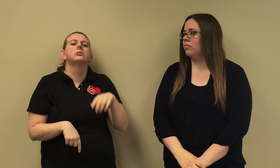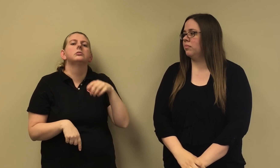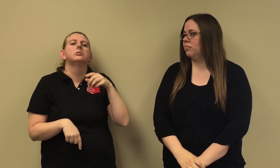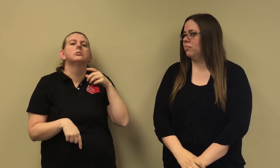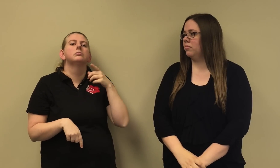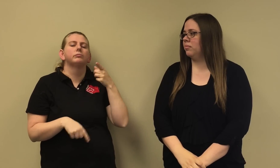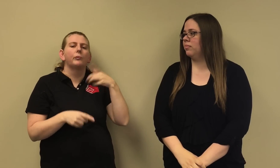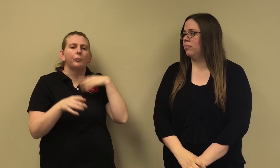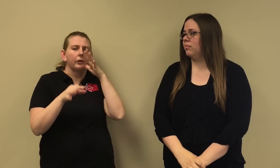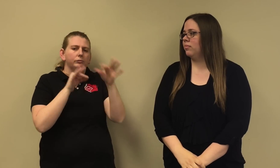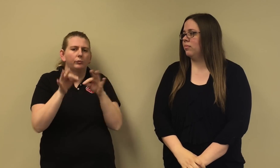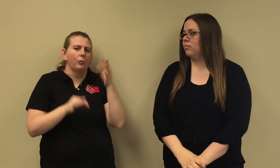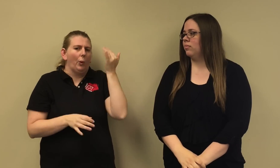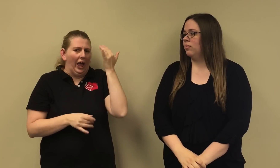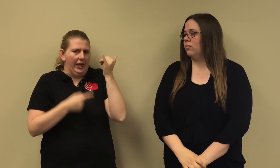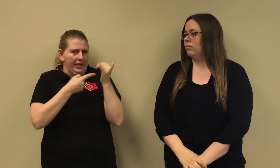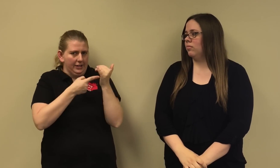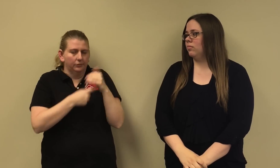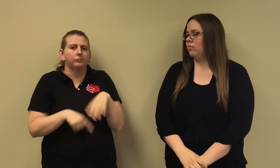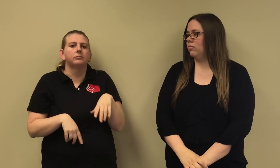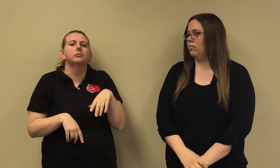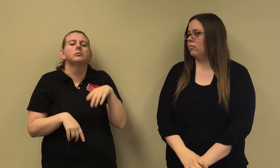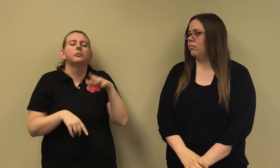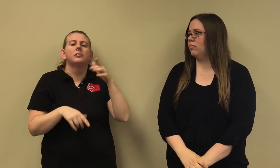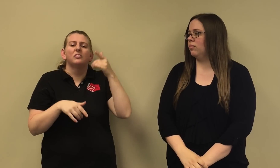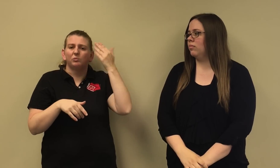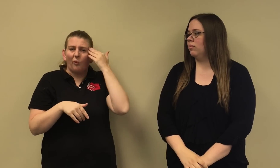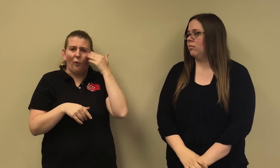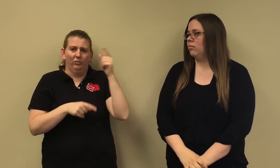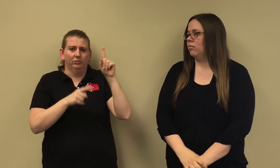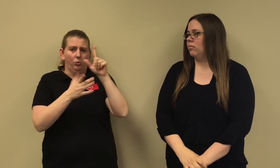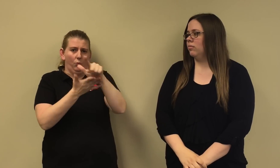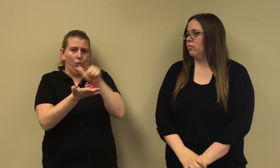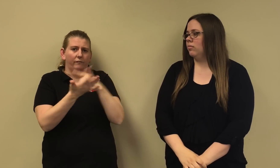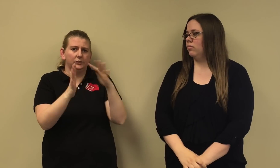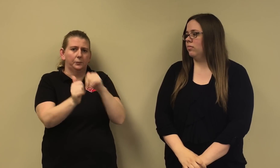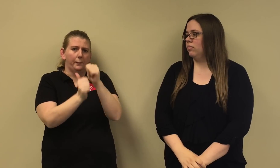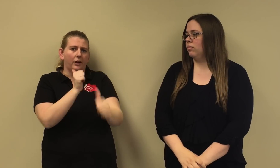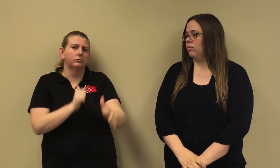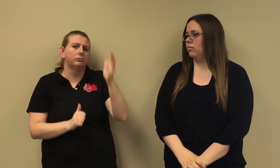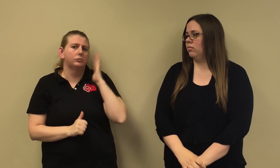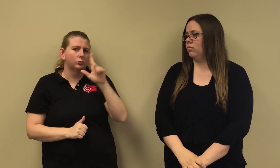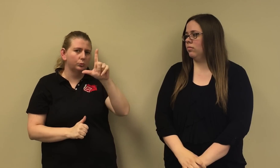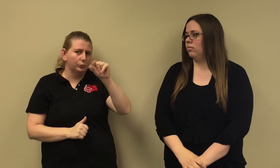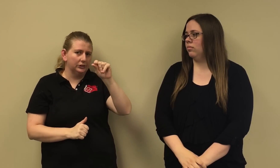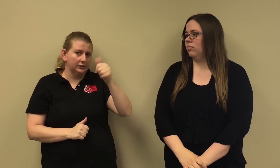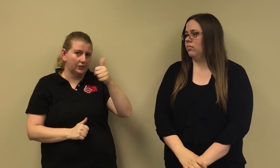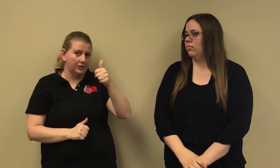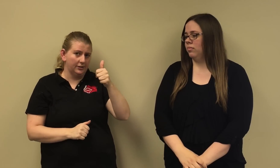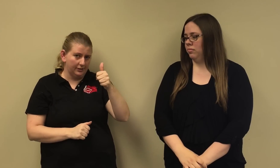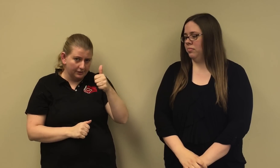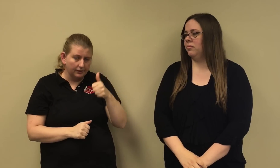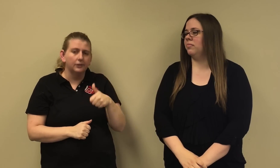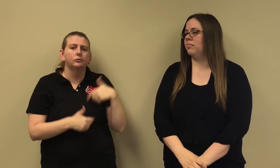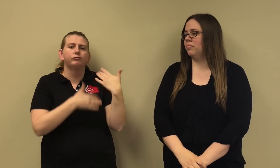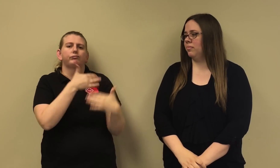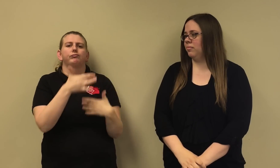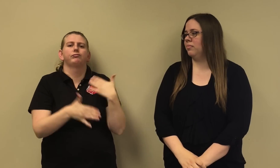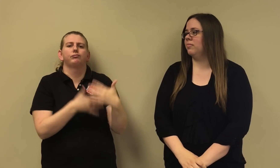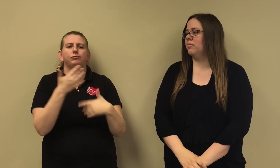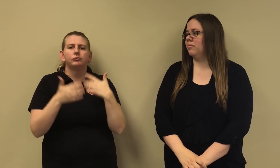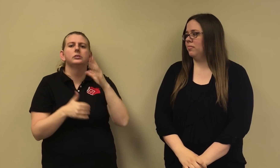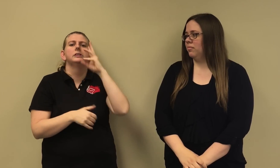As you know, the interpreter law was enacted six years ago in 2010.